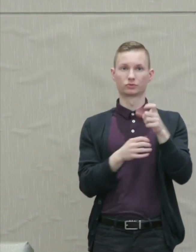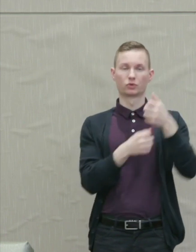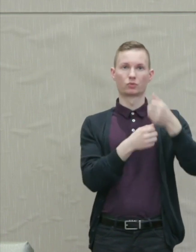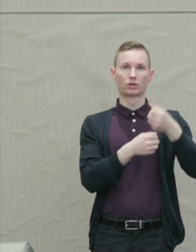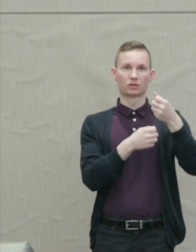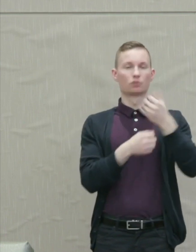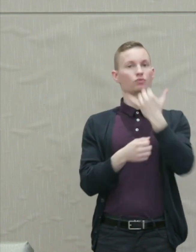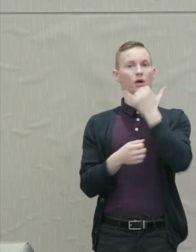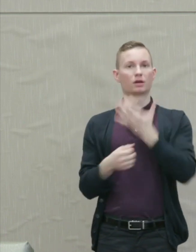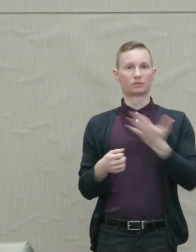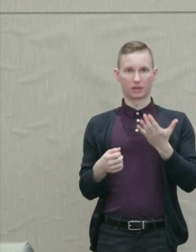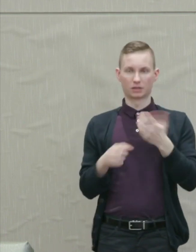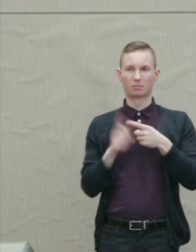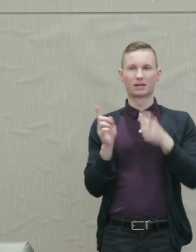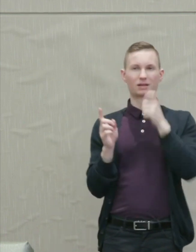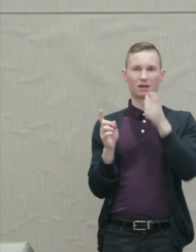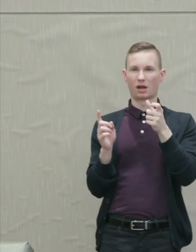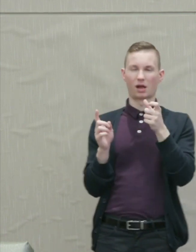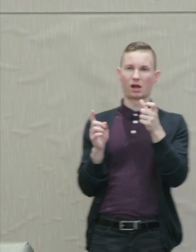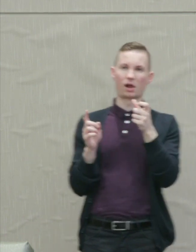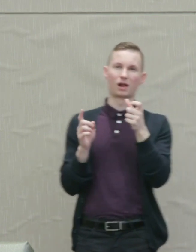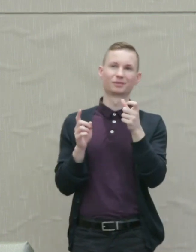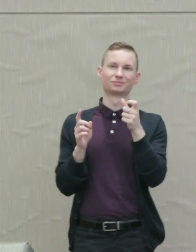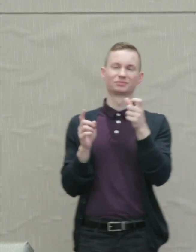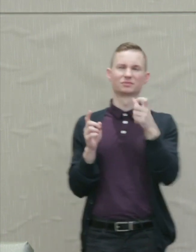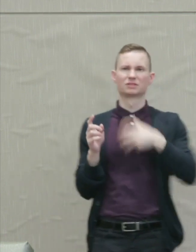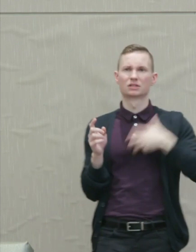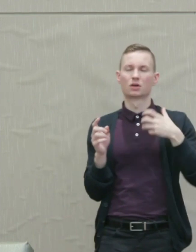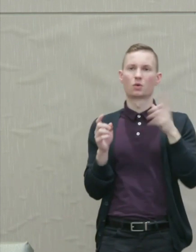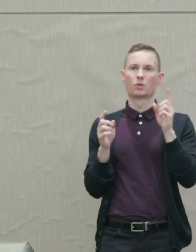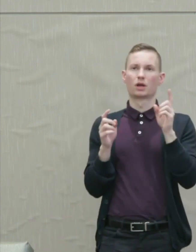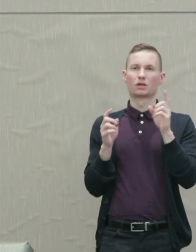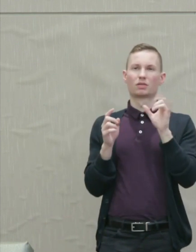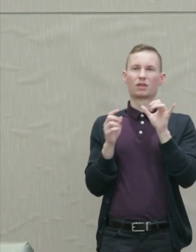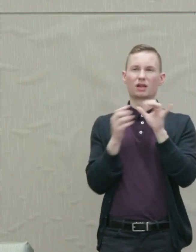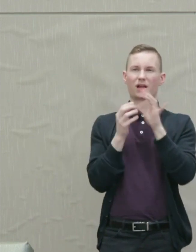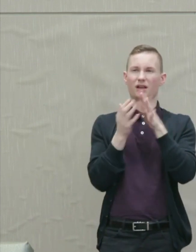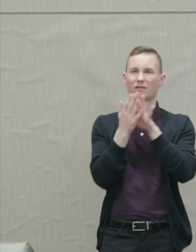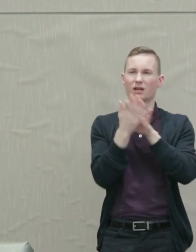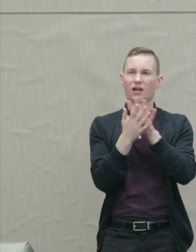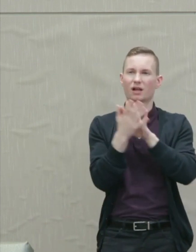But not imputing wrongdoing where there is instead the murky thicket of the global economy